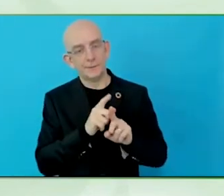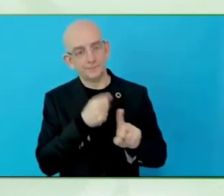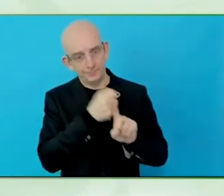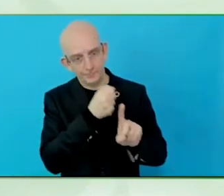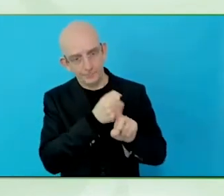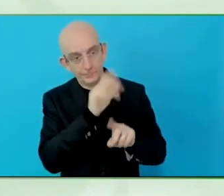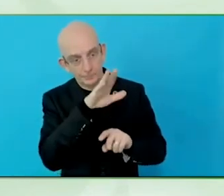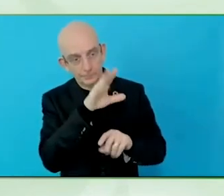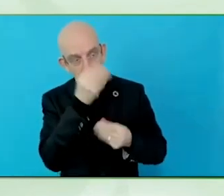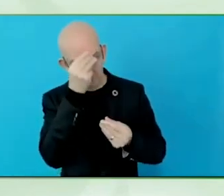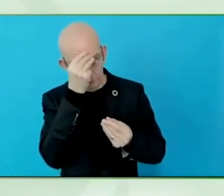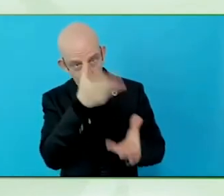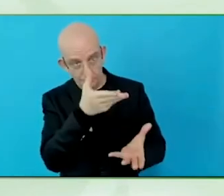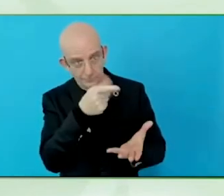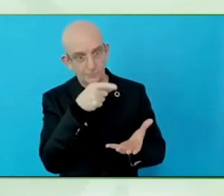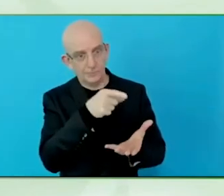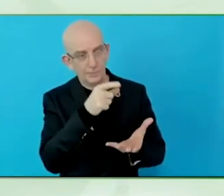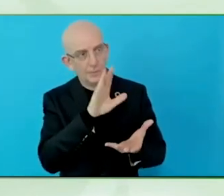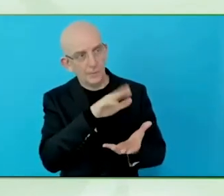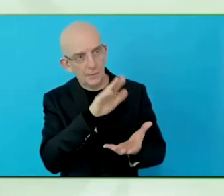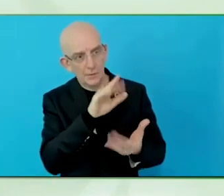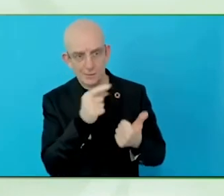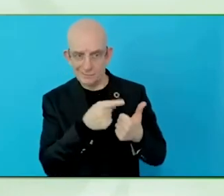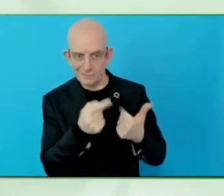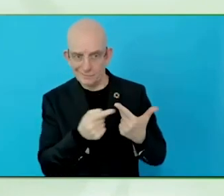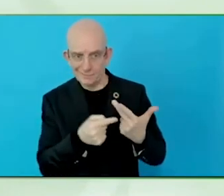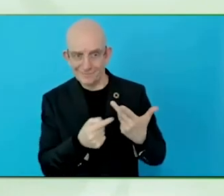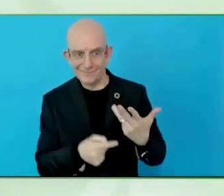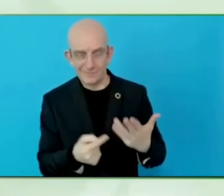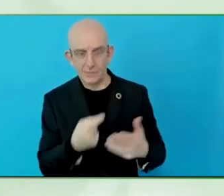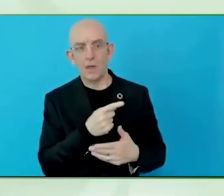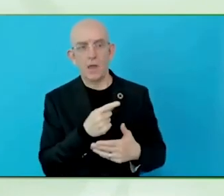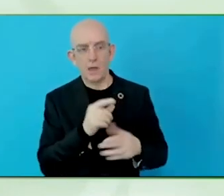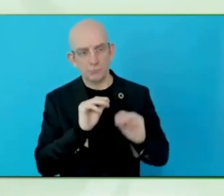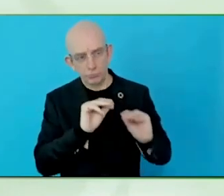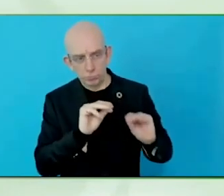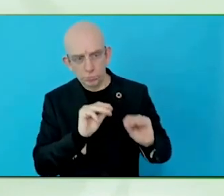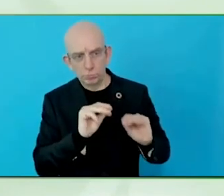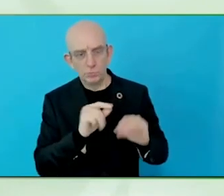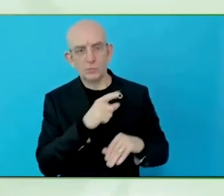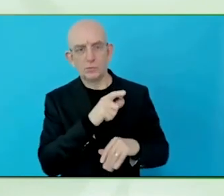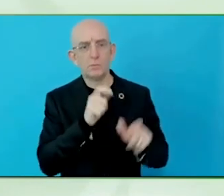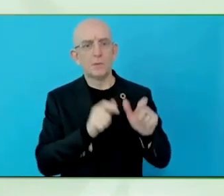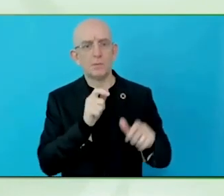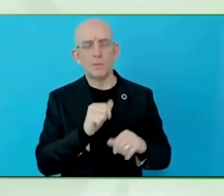they are staying longer than an average nondisabled traveller, and